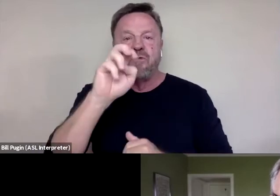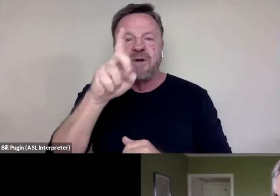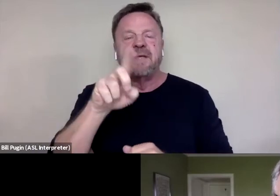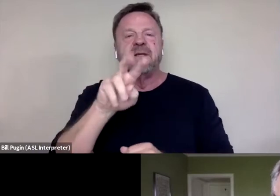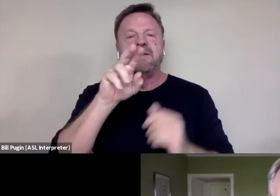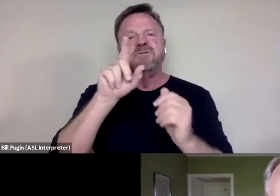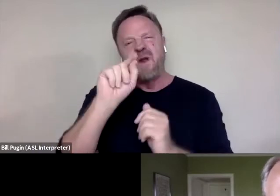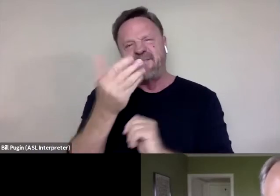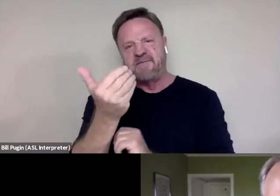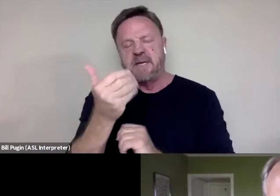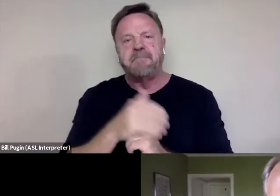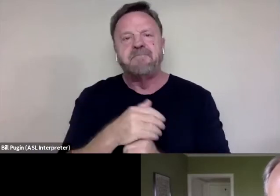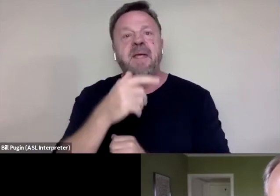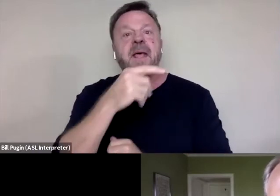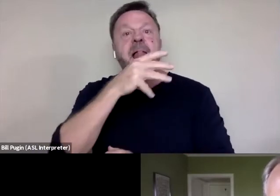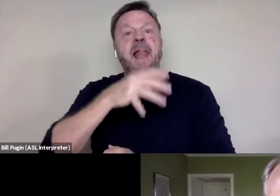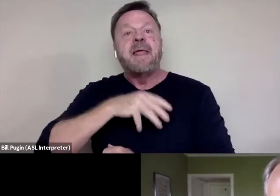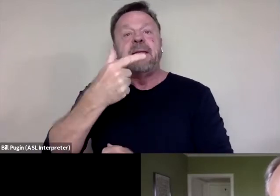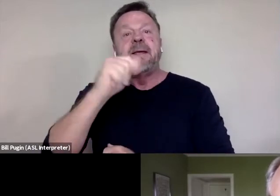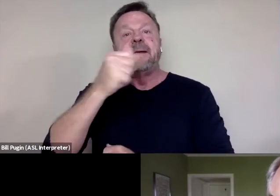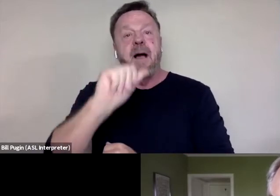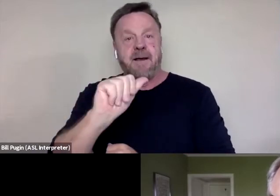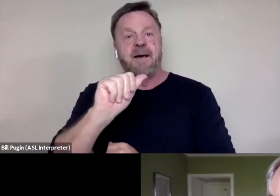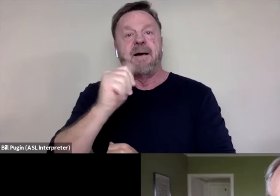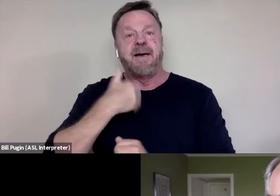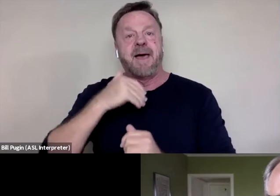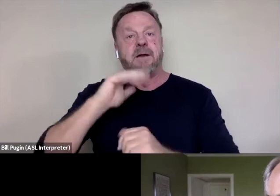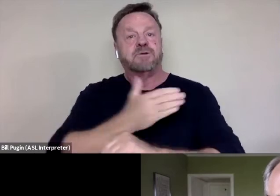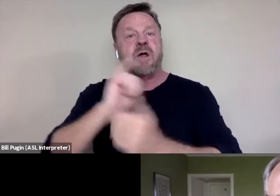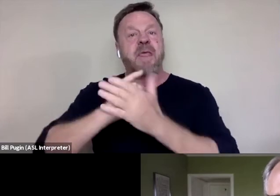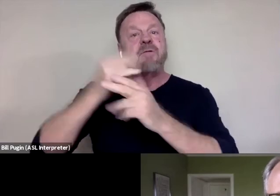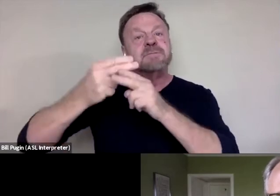It was Lady Gaga had a song that was nominated for an Academy Award